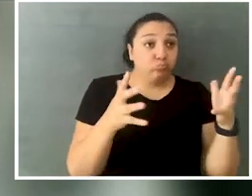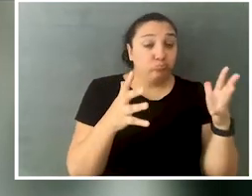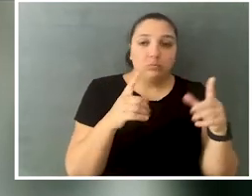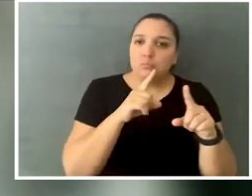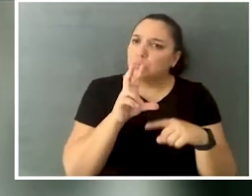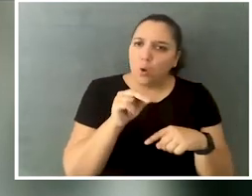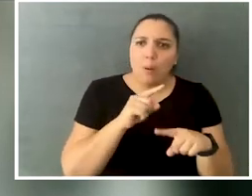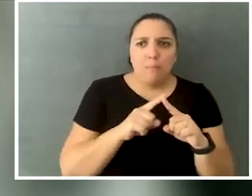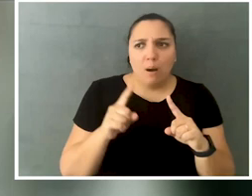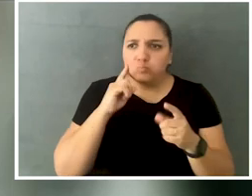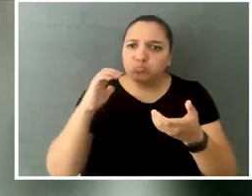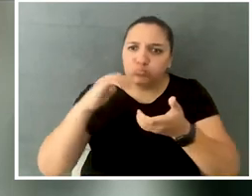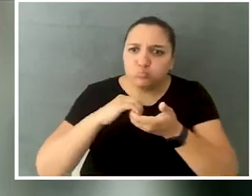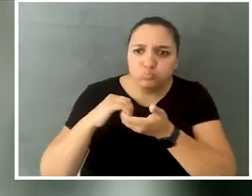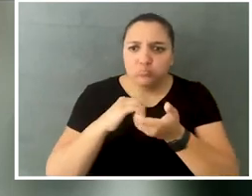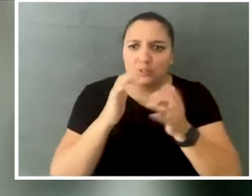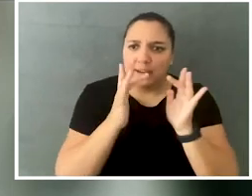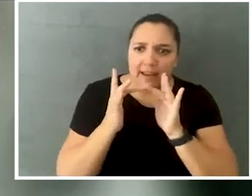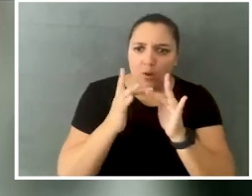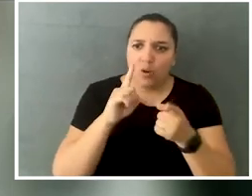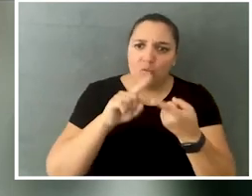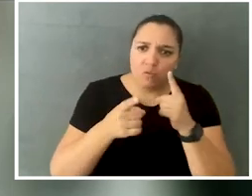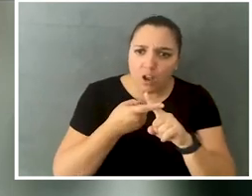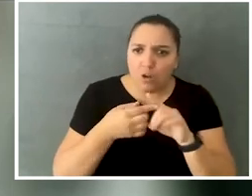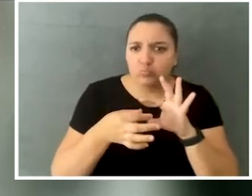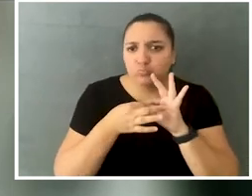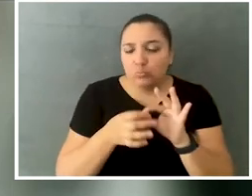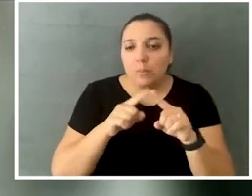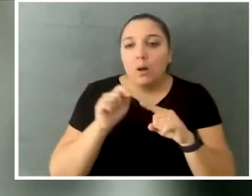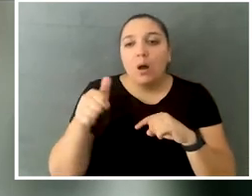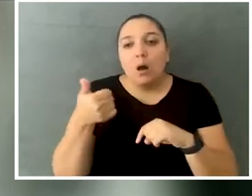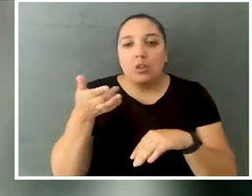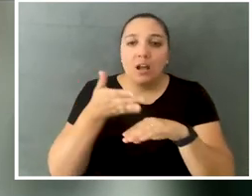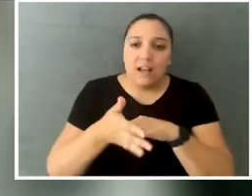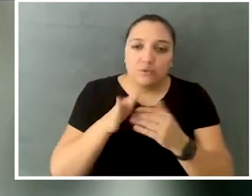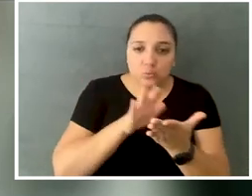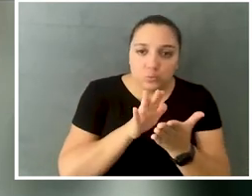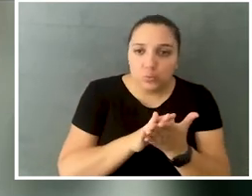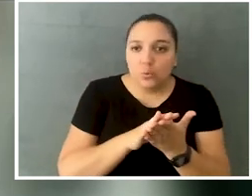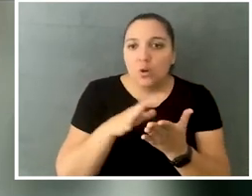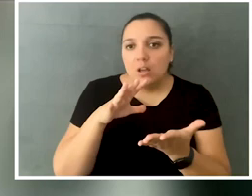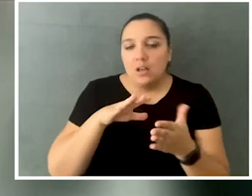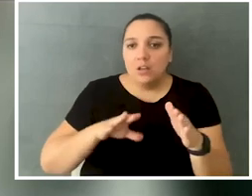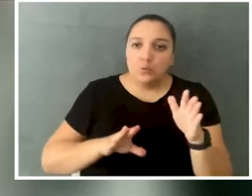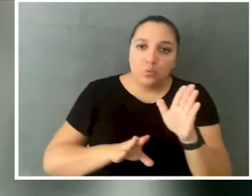but you also build relationships and network, and you also get extracurricular activities and you get to grow in other ways as well.